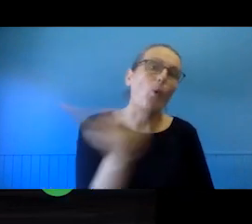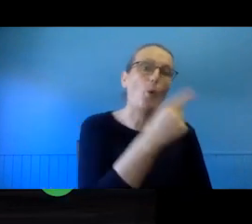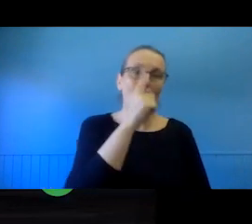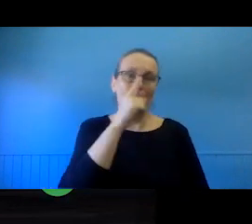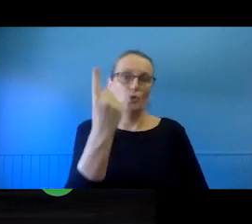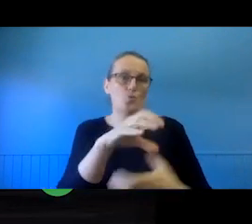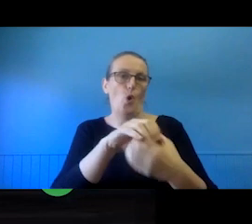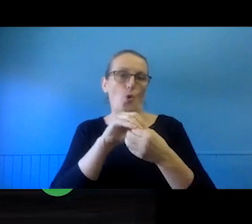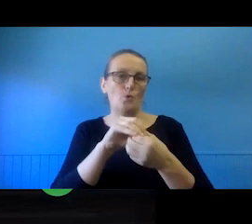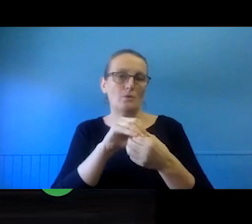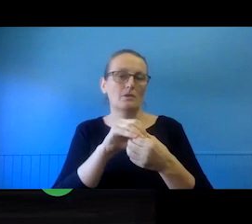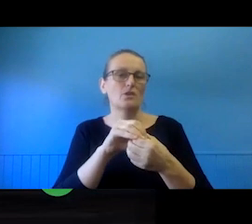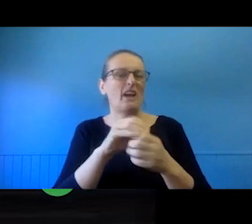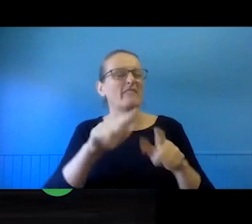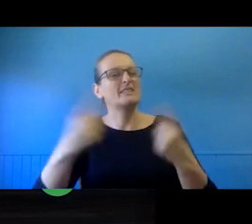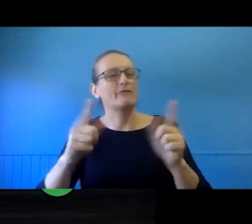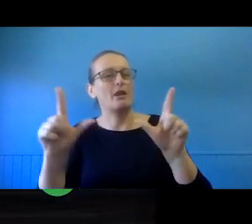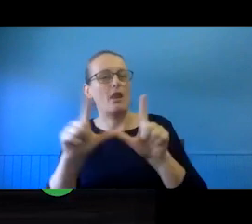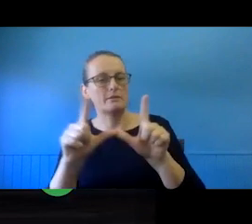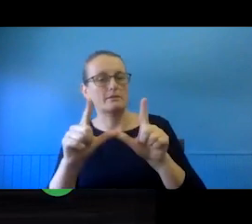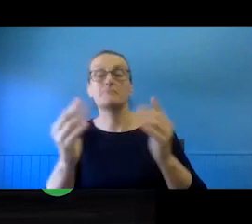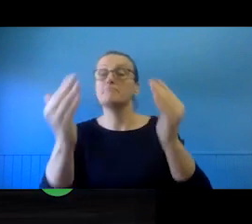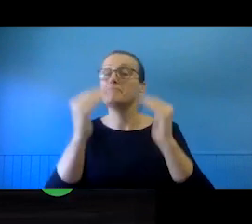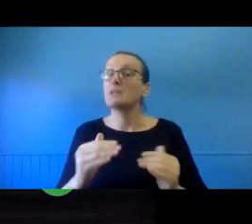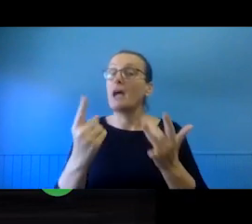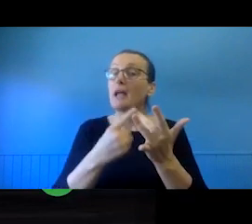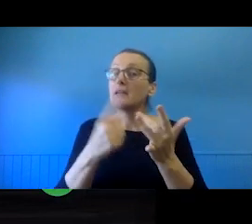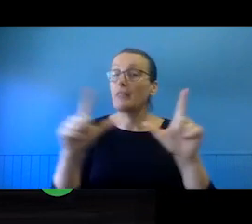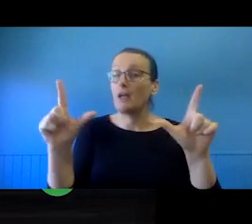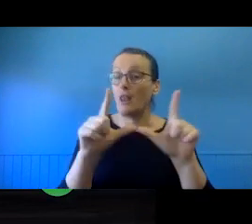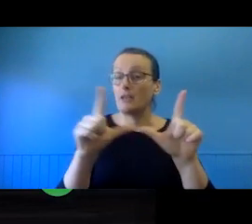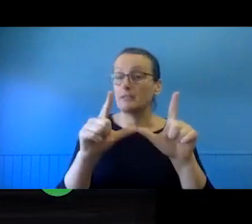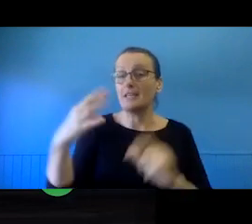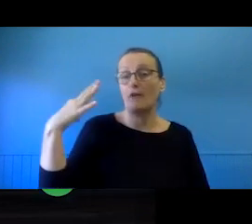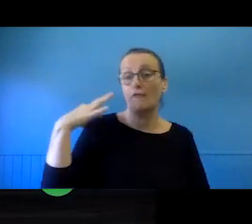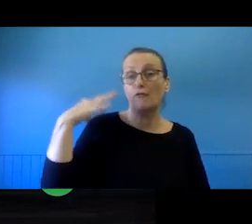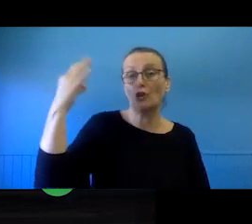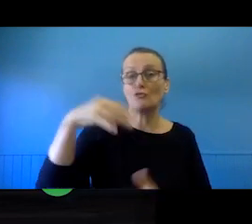Another type of source could be licences which arestered by cheque -- are administered by collecting